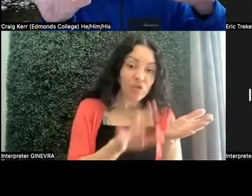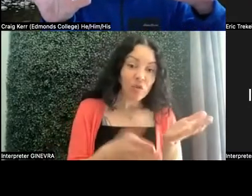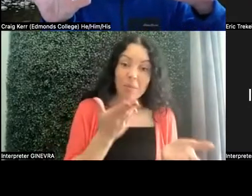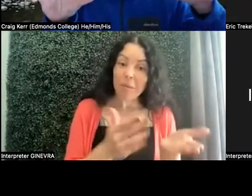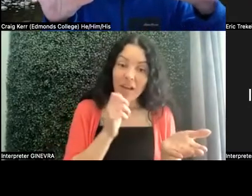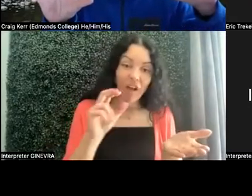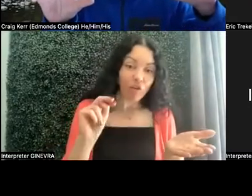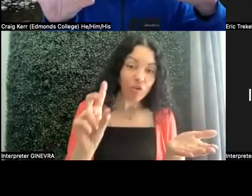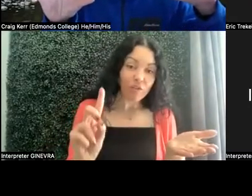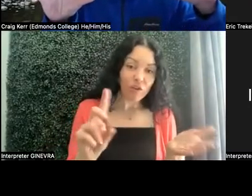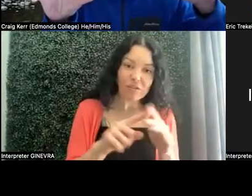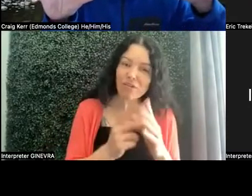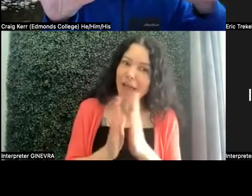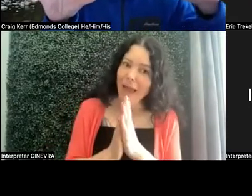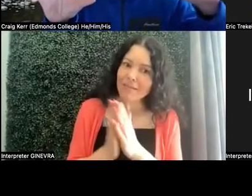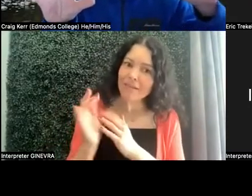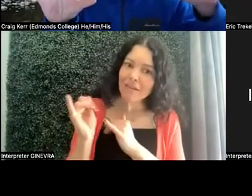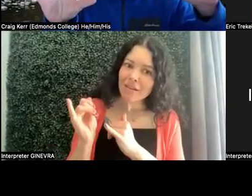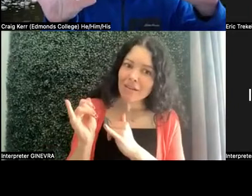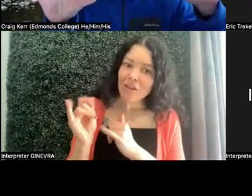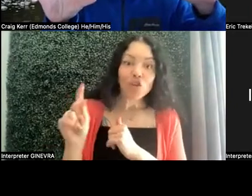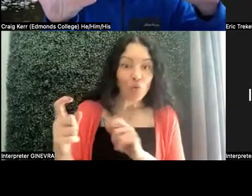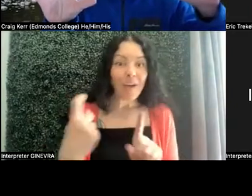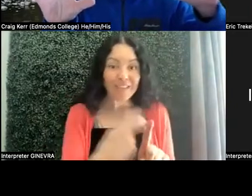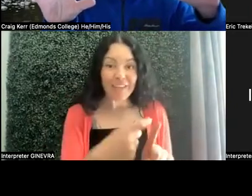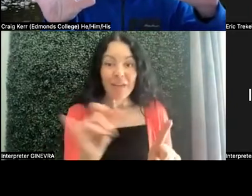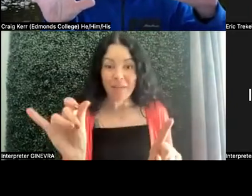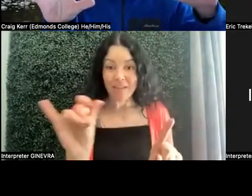starts to ask you, you have to give them that flexibility